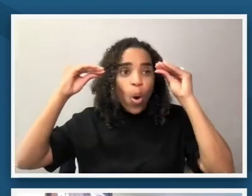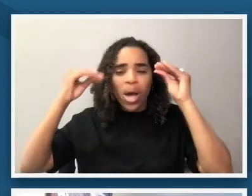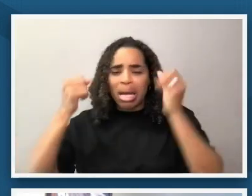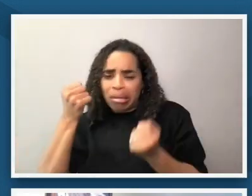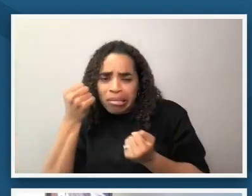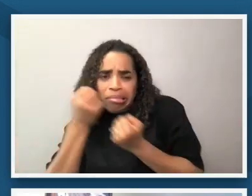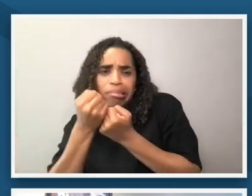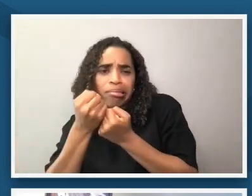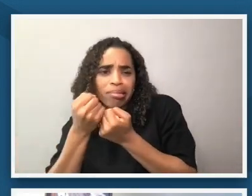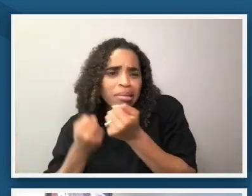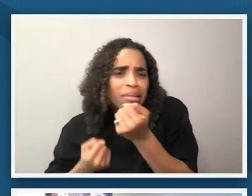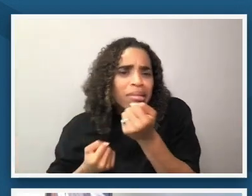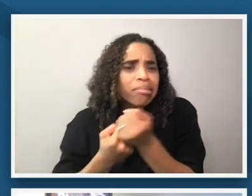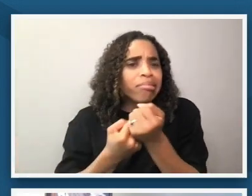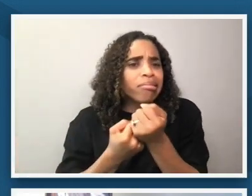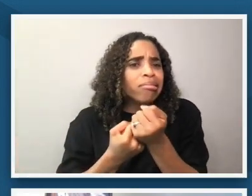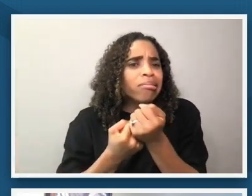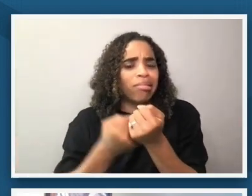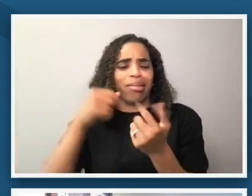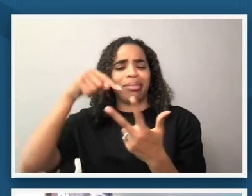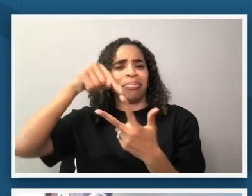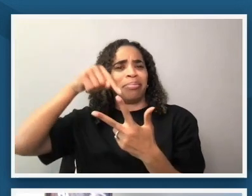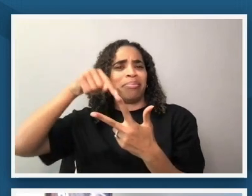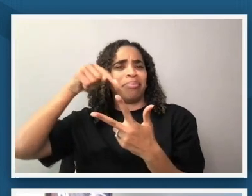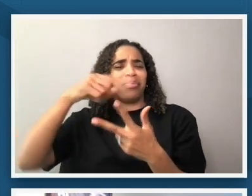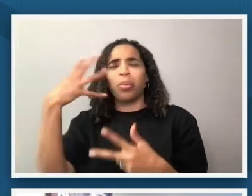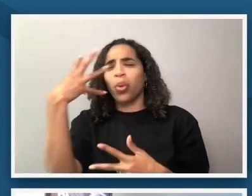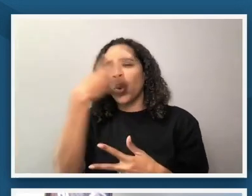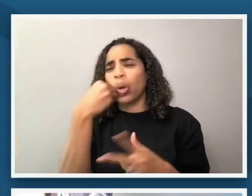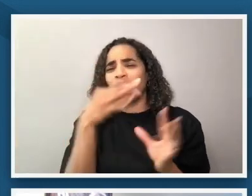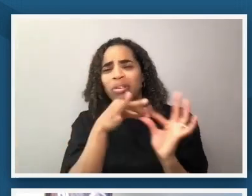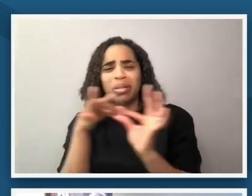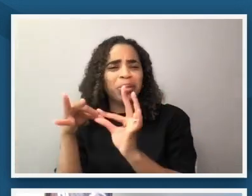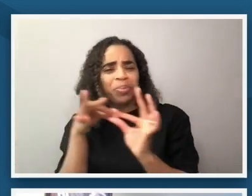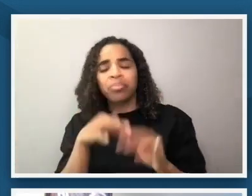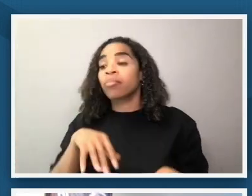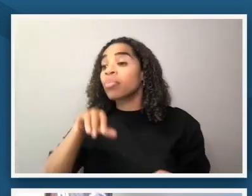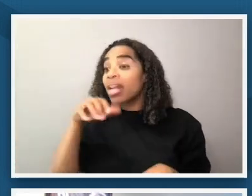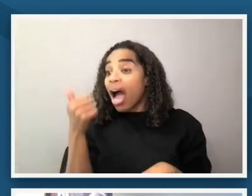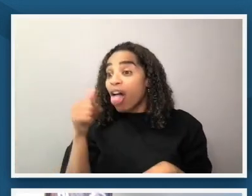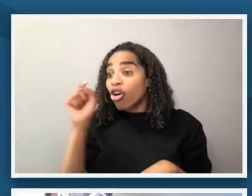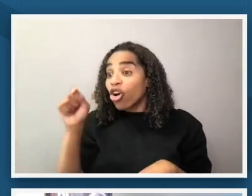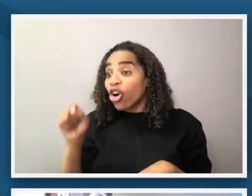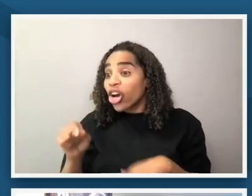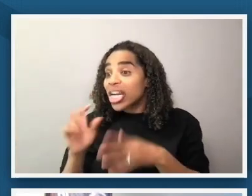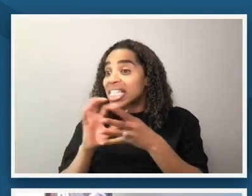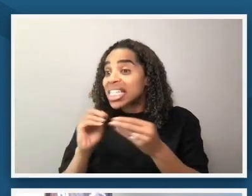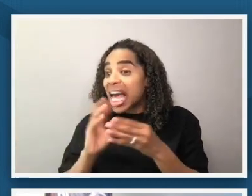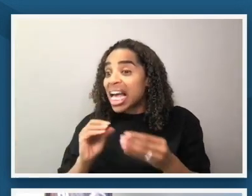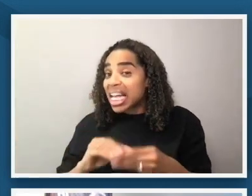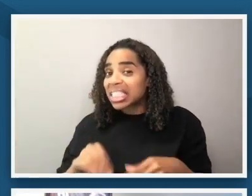connection that is happening and some of the other participants are talking about how snake